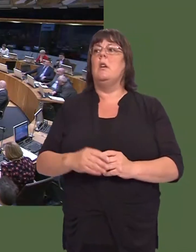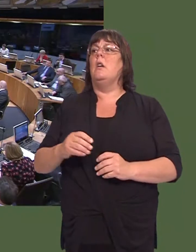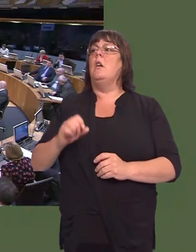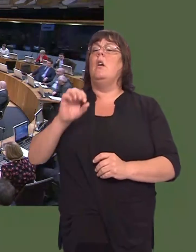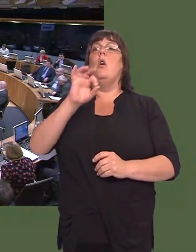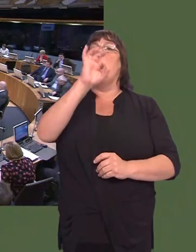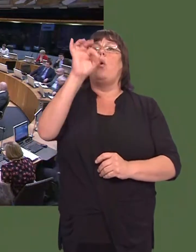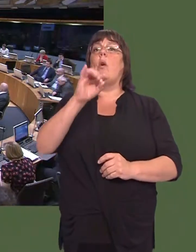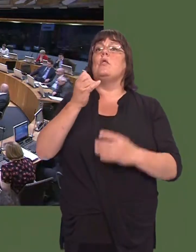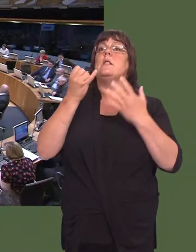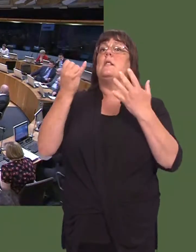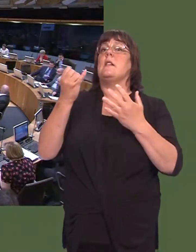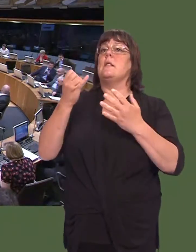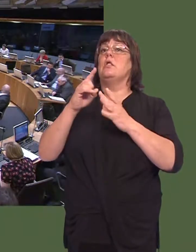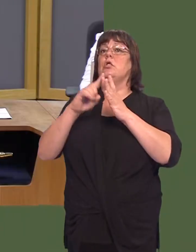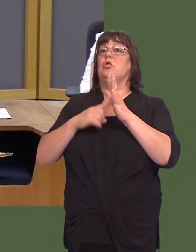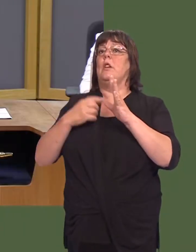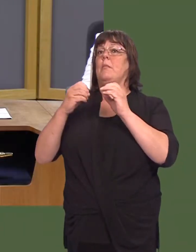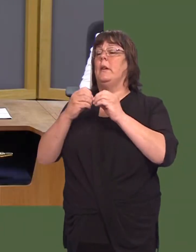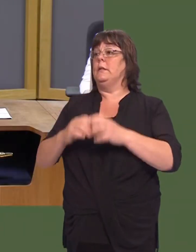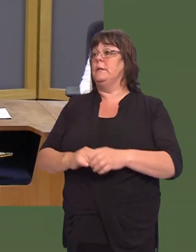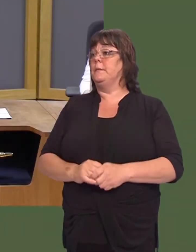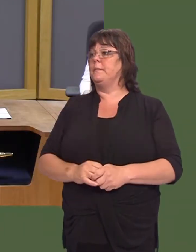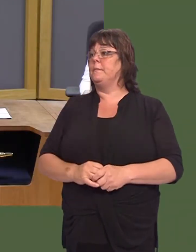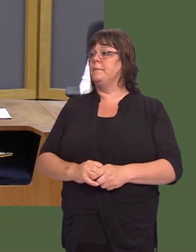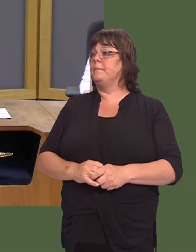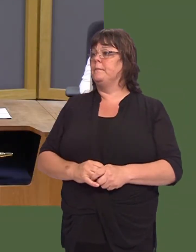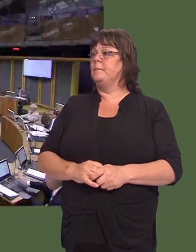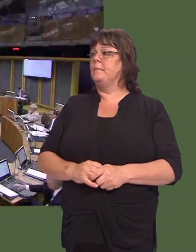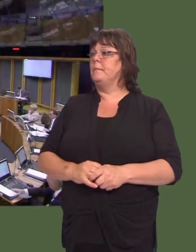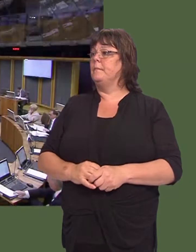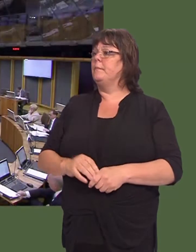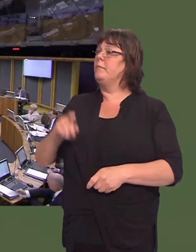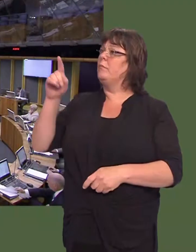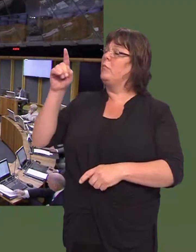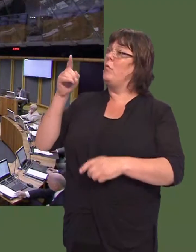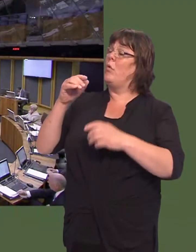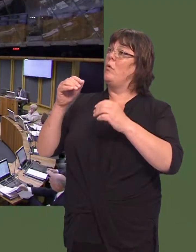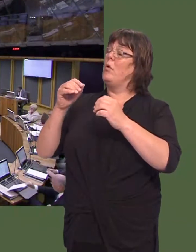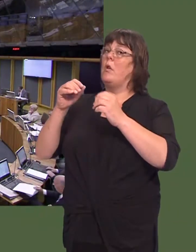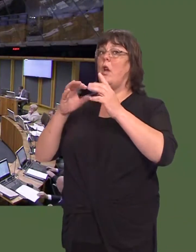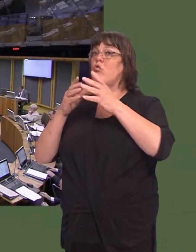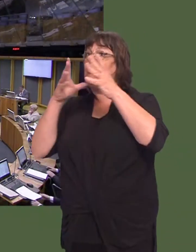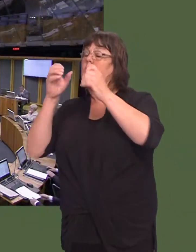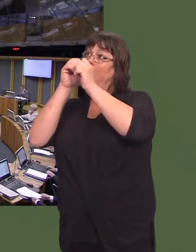Sut y mae Llywodraeth Cymru yn bwriadu codi ymwybyddiaeth ynghylch dementia yng Nghymru?